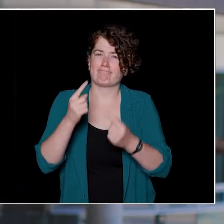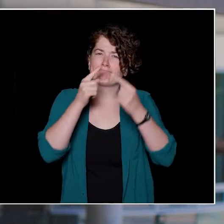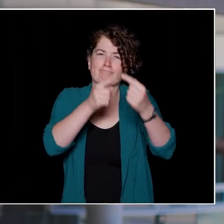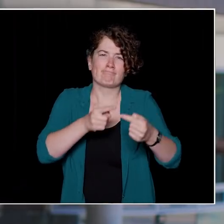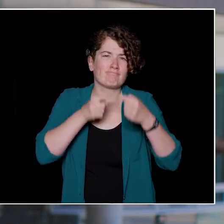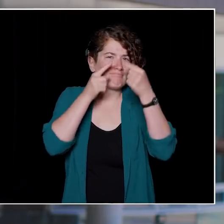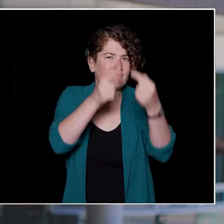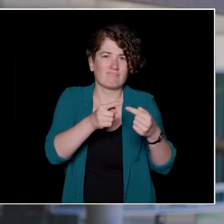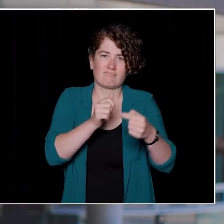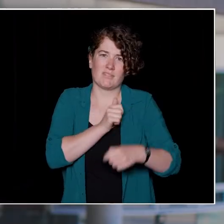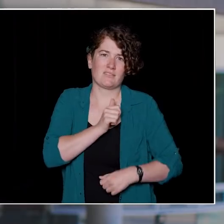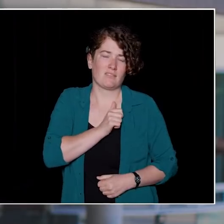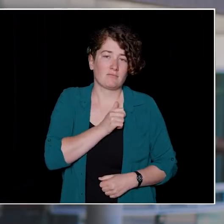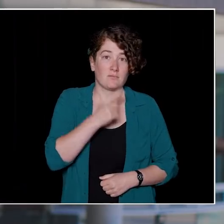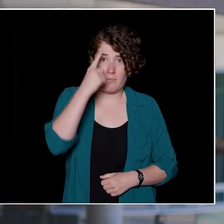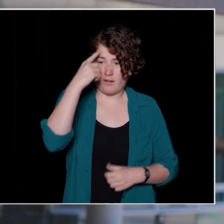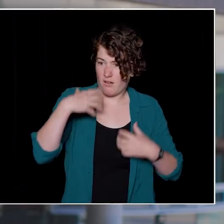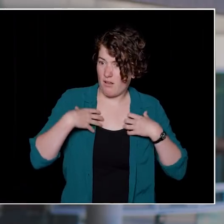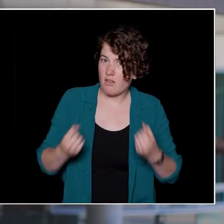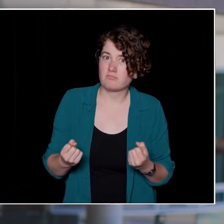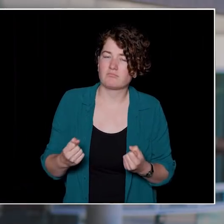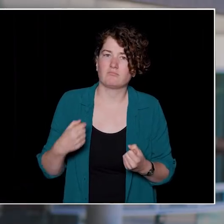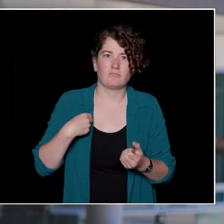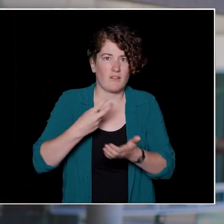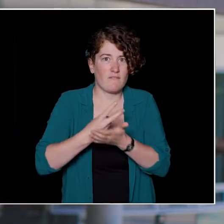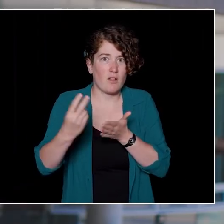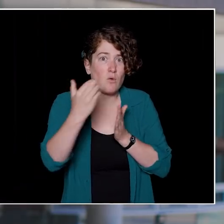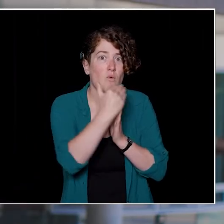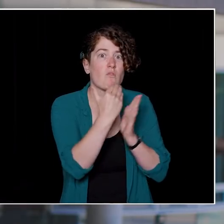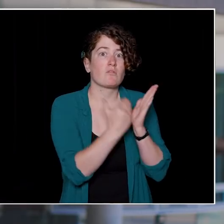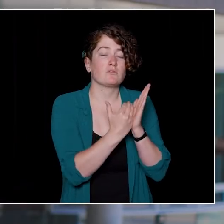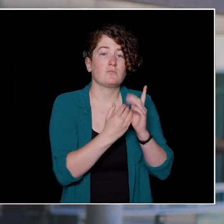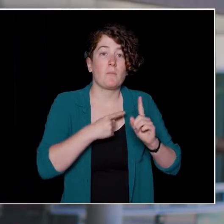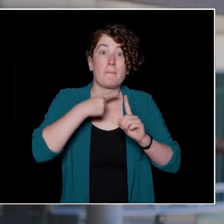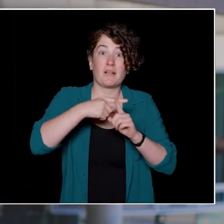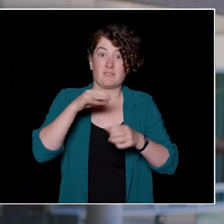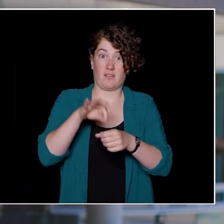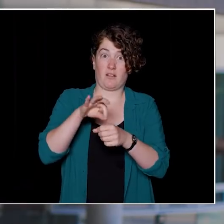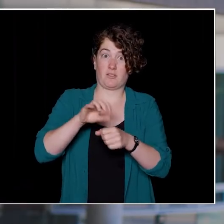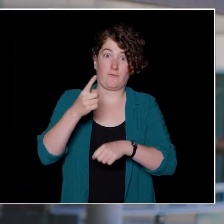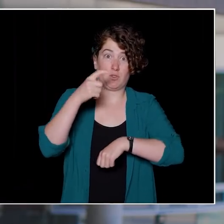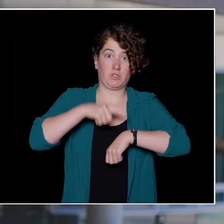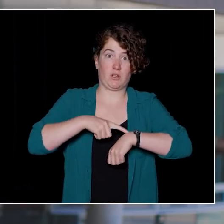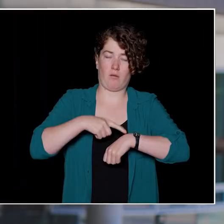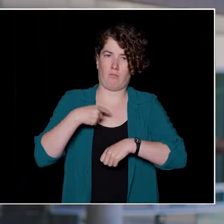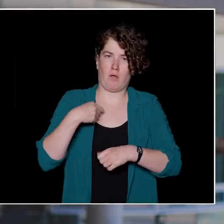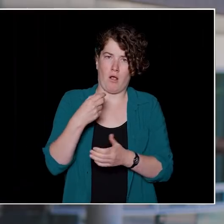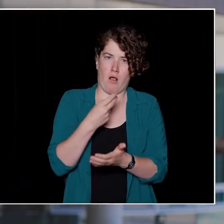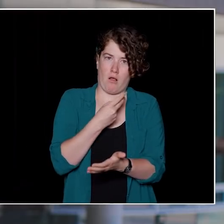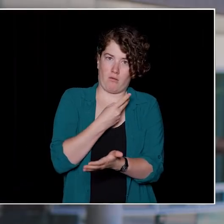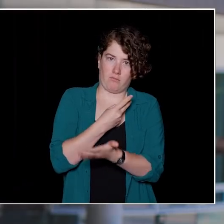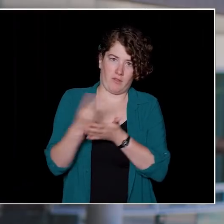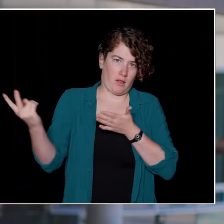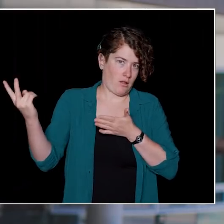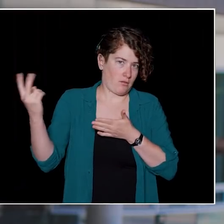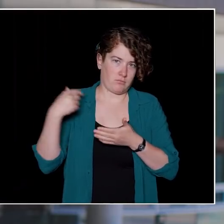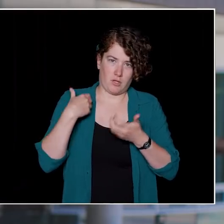I've had my own personal mental health struggles, failed a course and I even lost my first election badly. I remember coming to my first year